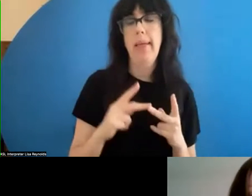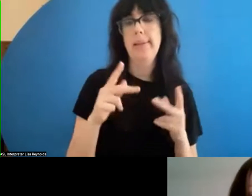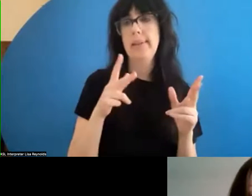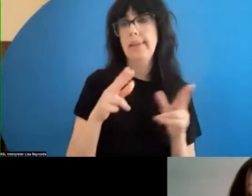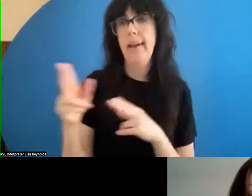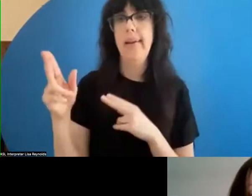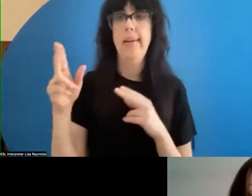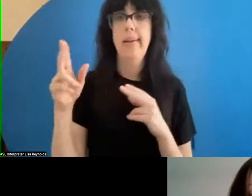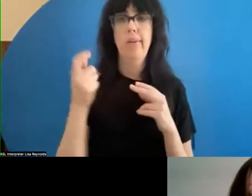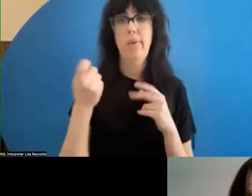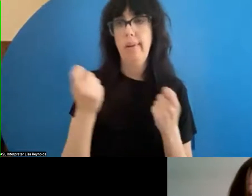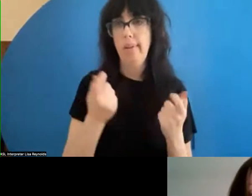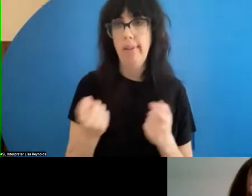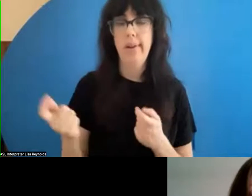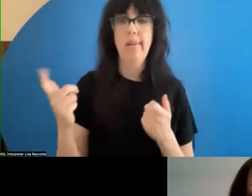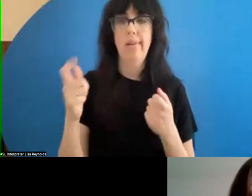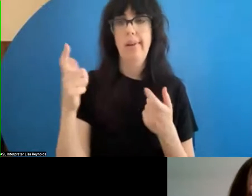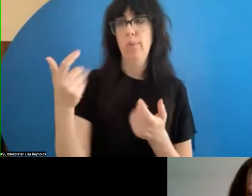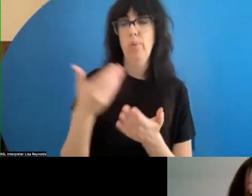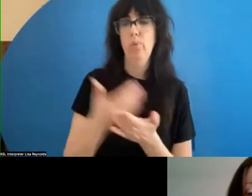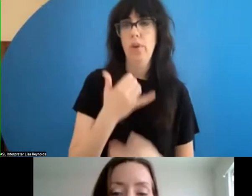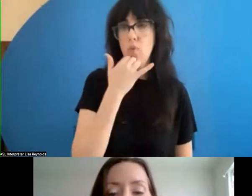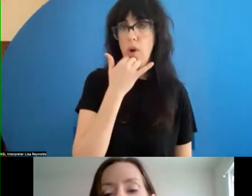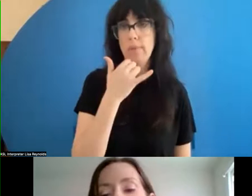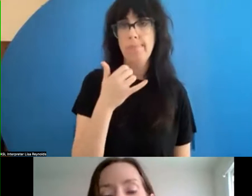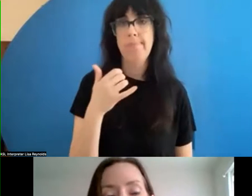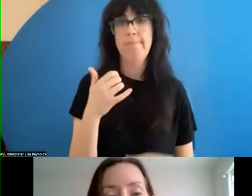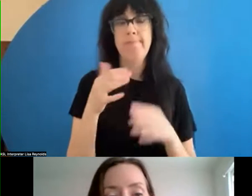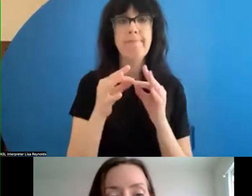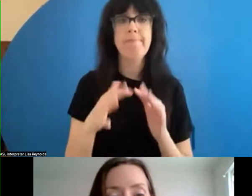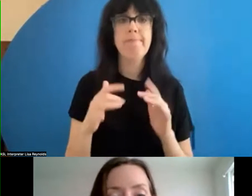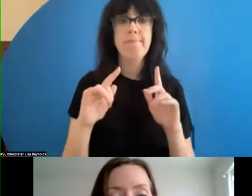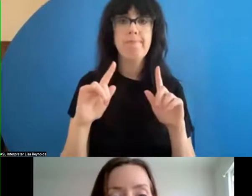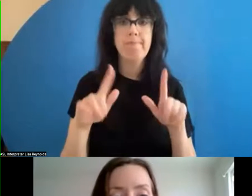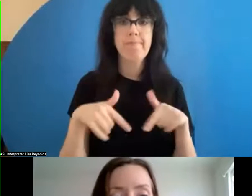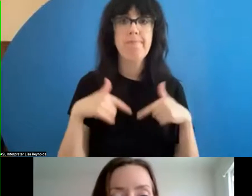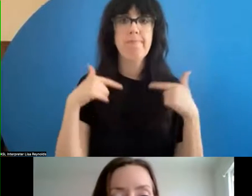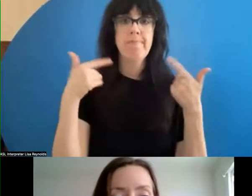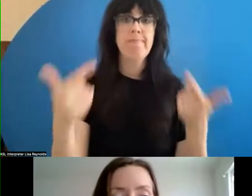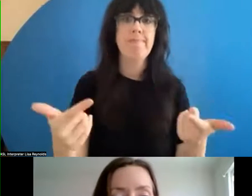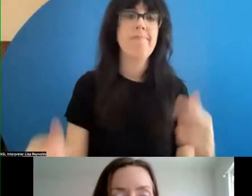or deleted and we are proven wrong. So the number- one tip that I'd like to share to